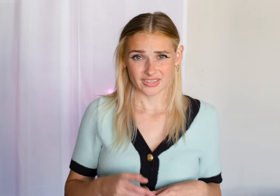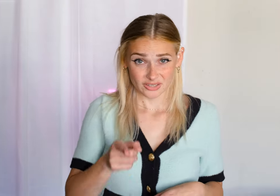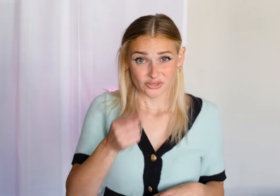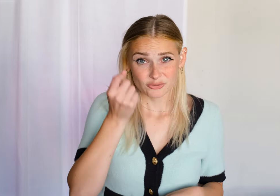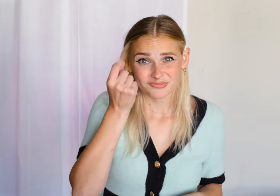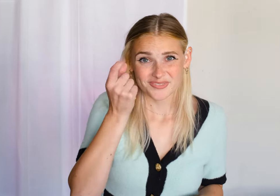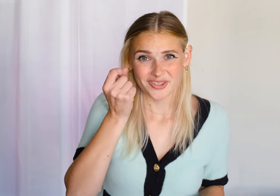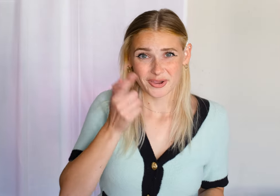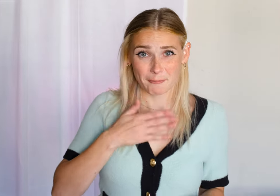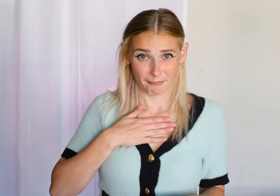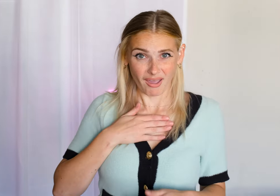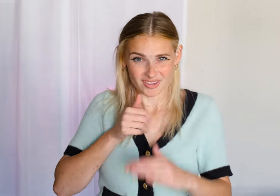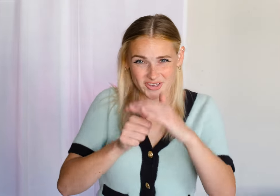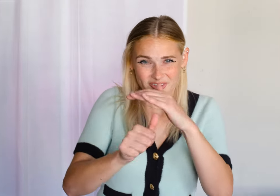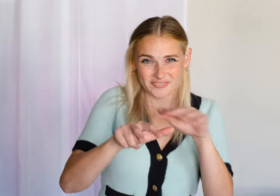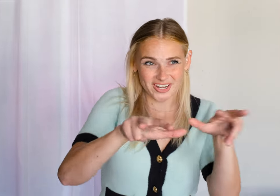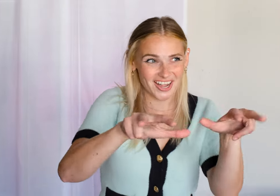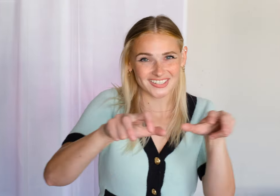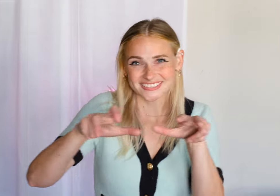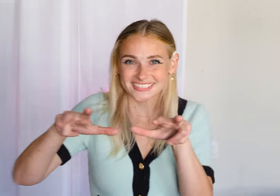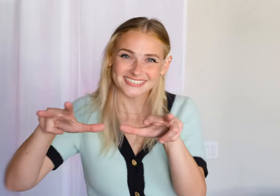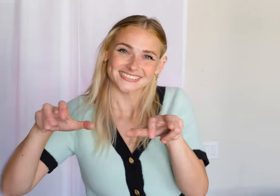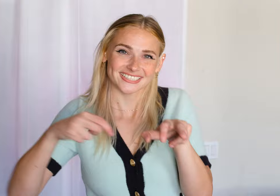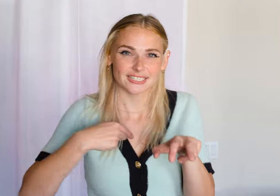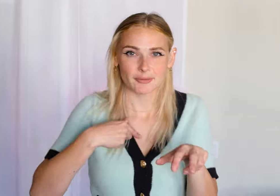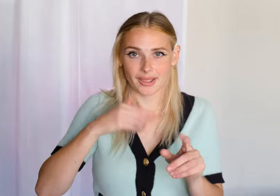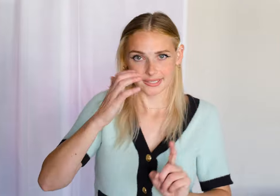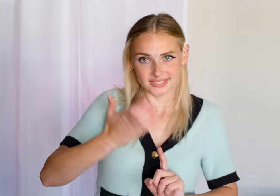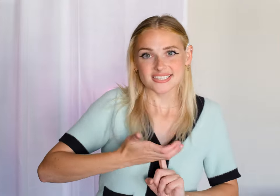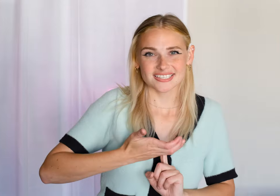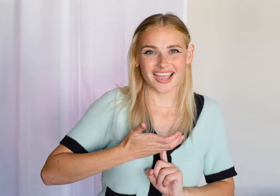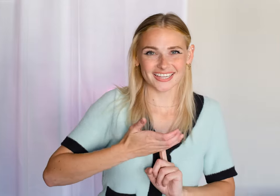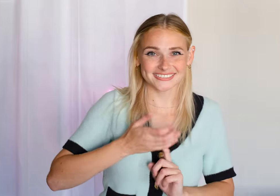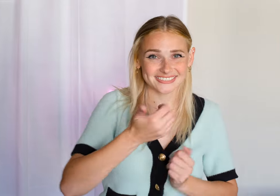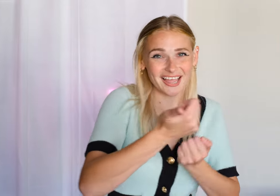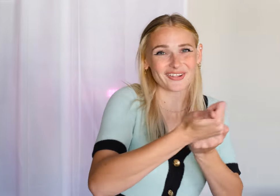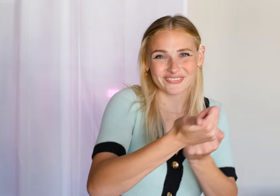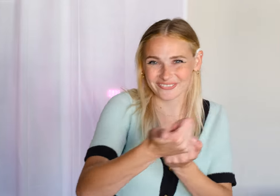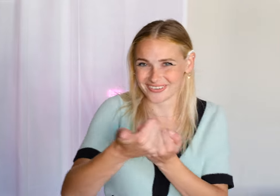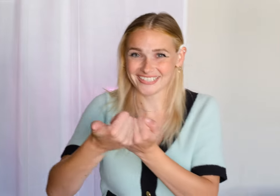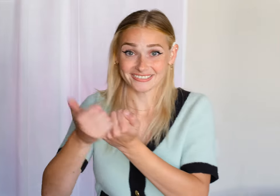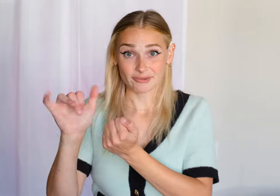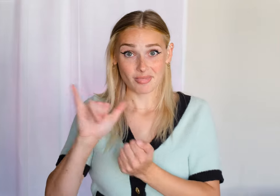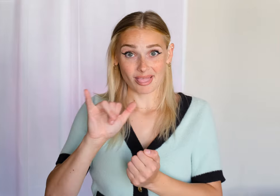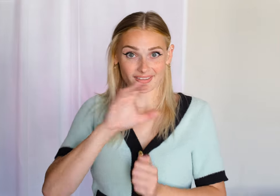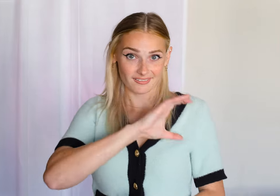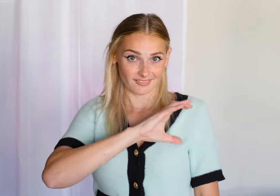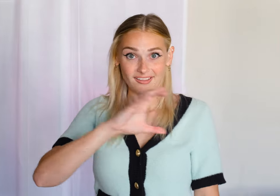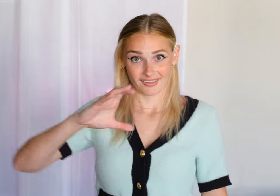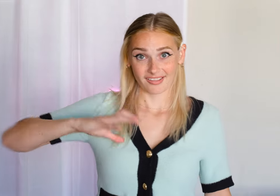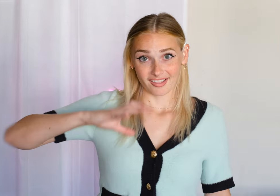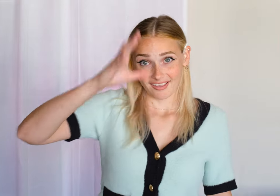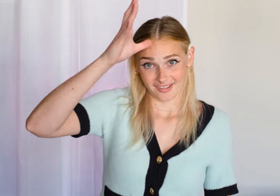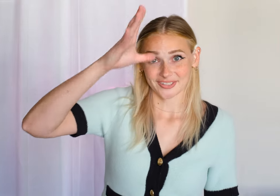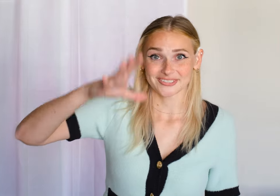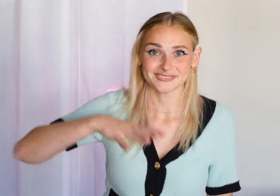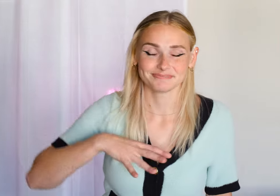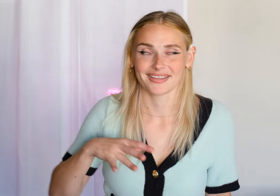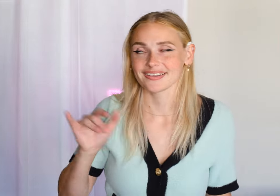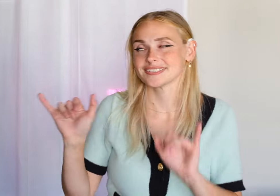🎶Did you hear my covert narcissism-I disguised as altruism, like some kind of congressman?🎶